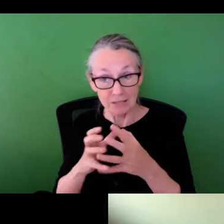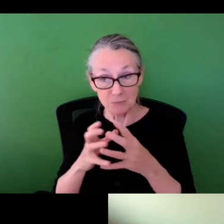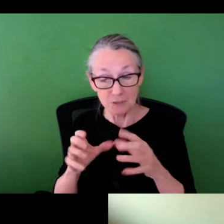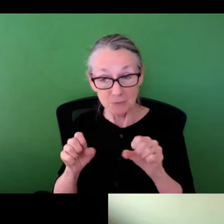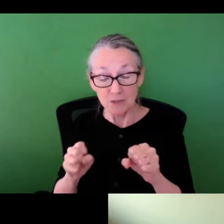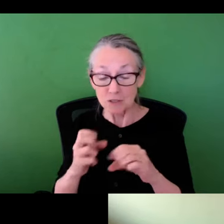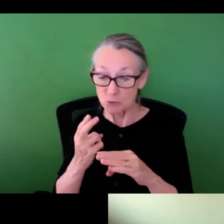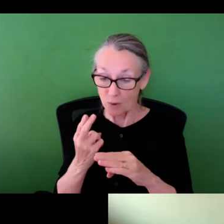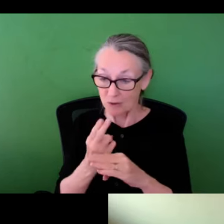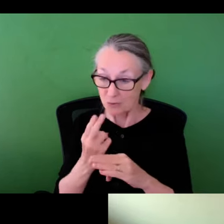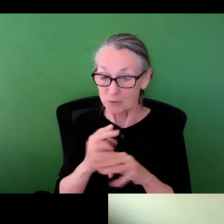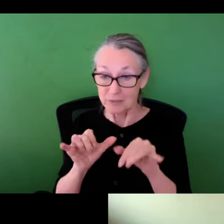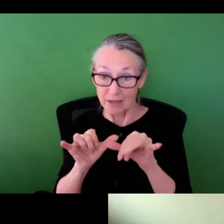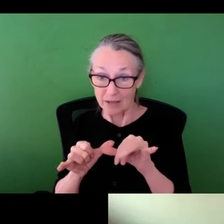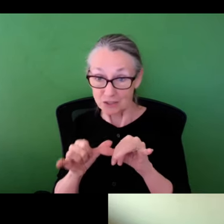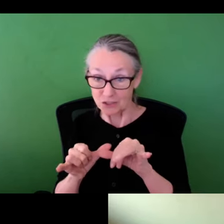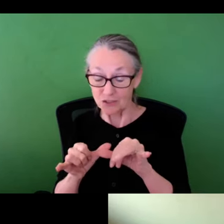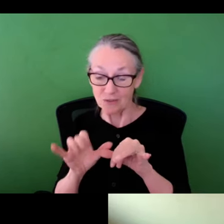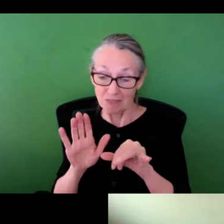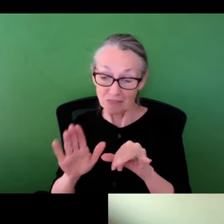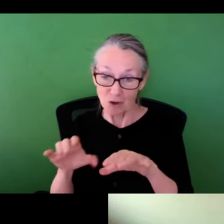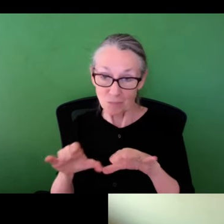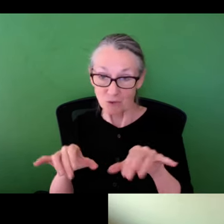completed by trained engineers as possible. So I sort of